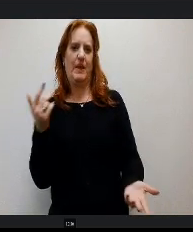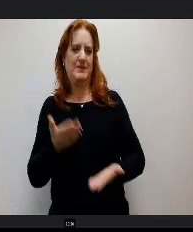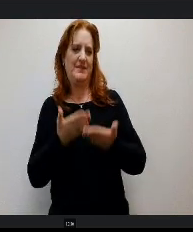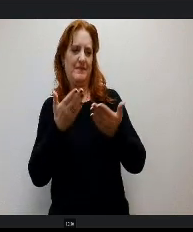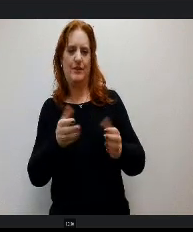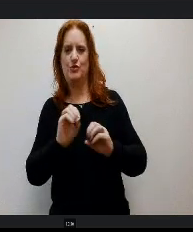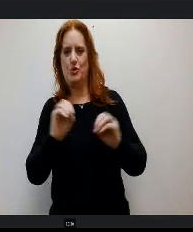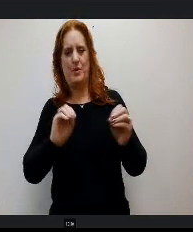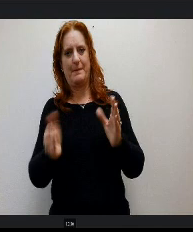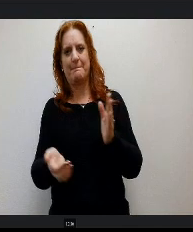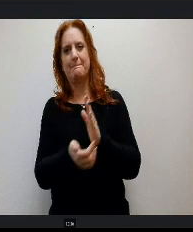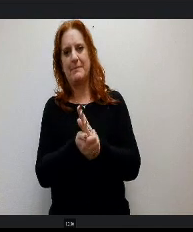So that is good news.